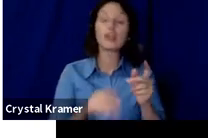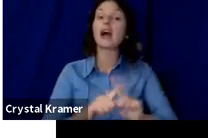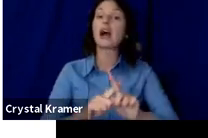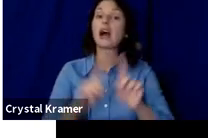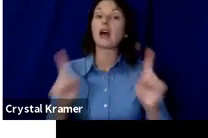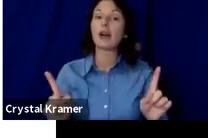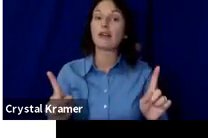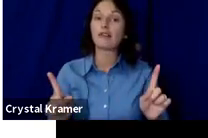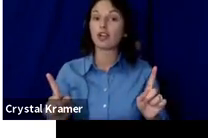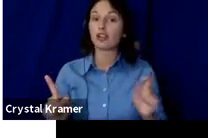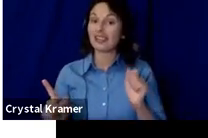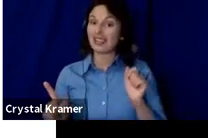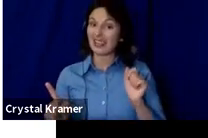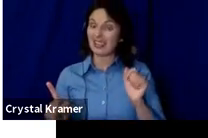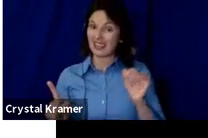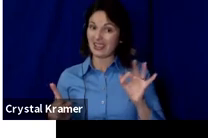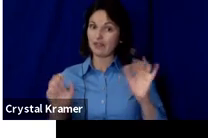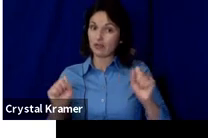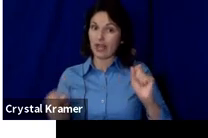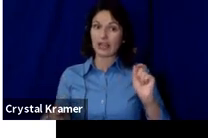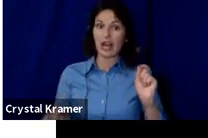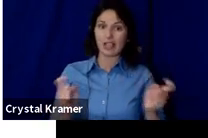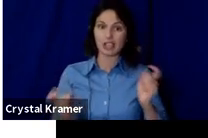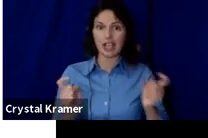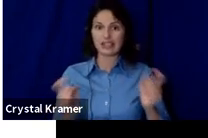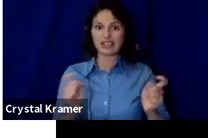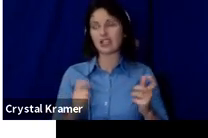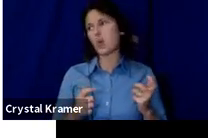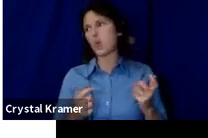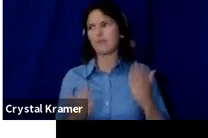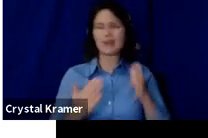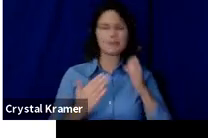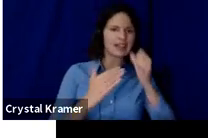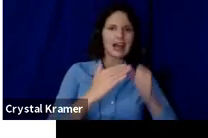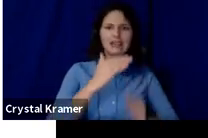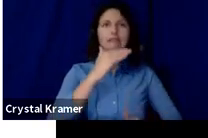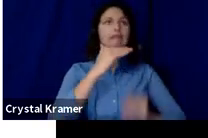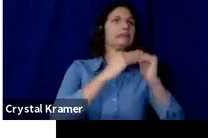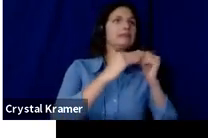we can still do a pretty good show for $8,000 or we can make adjustments for if we get a